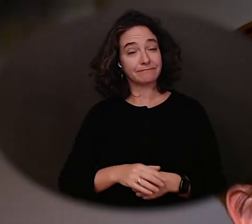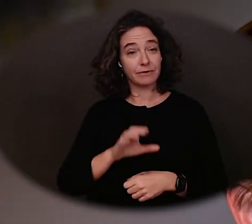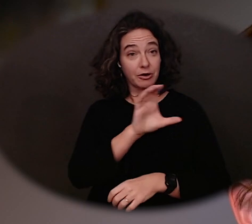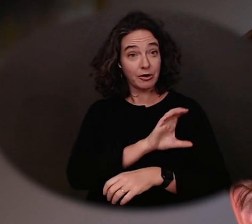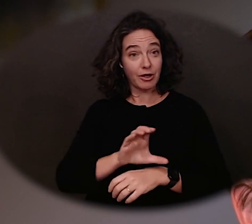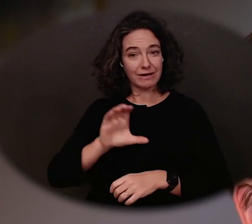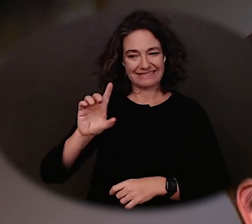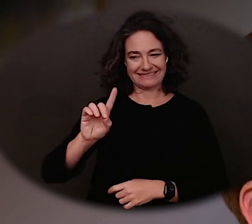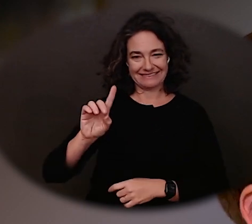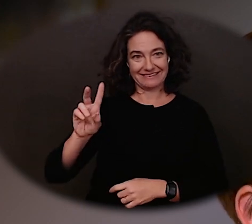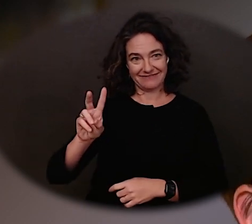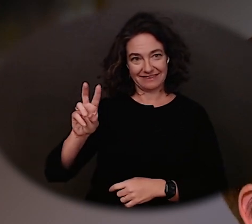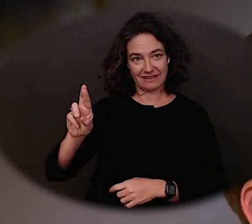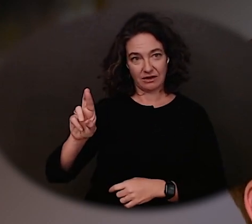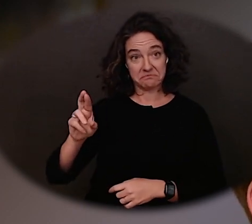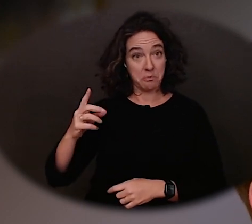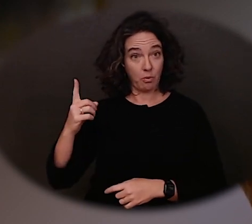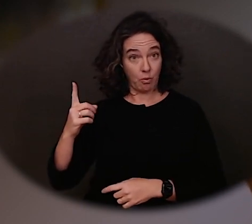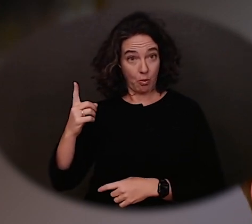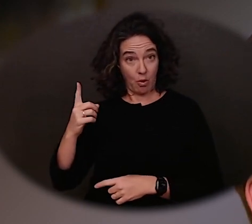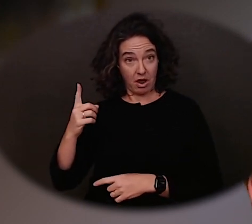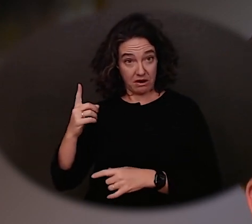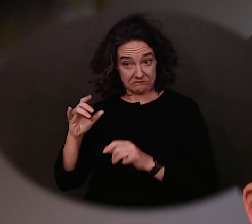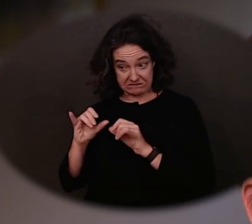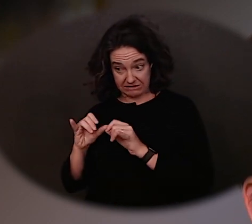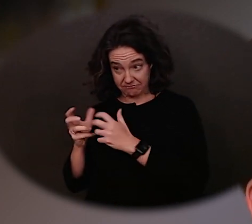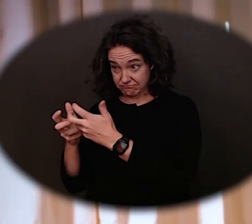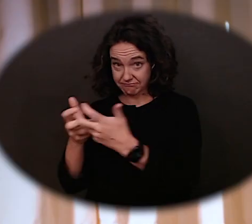or DVR, is not a one size fits all menu of services.